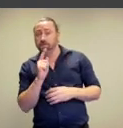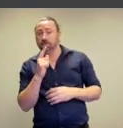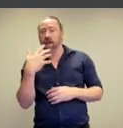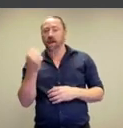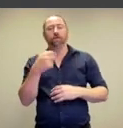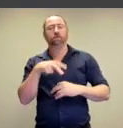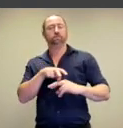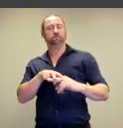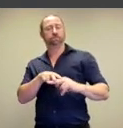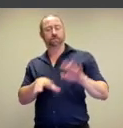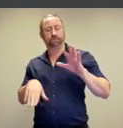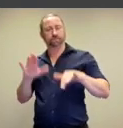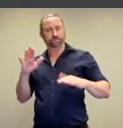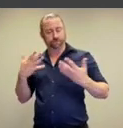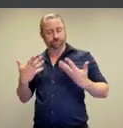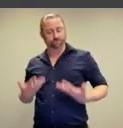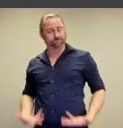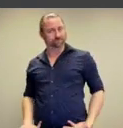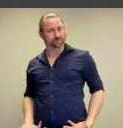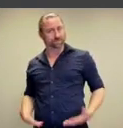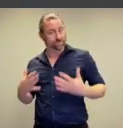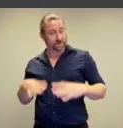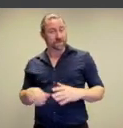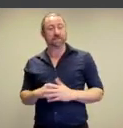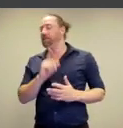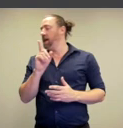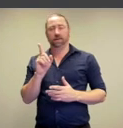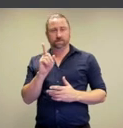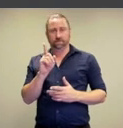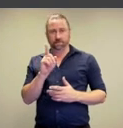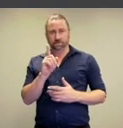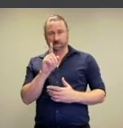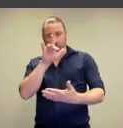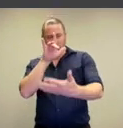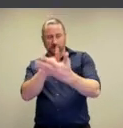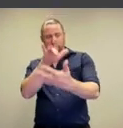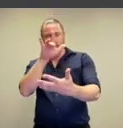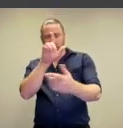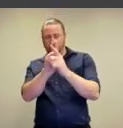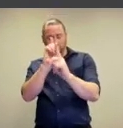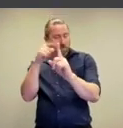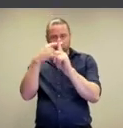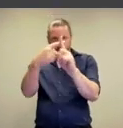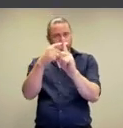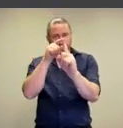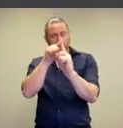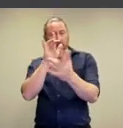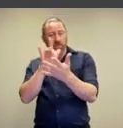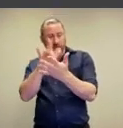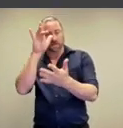see a very smartly dressed audience member and then of course at the